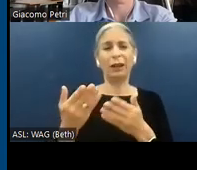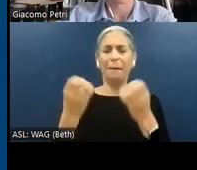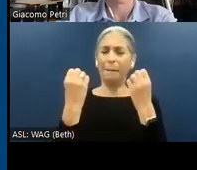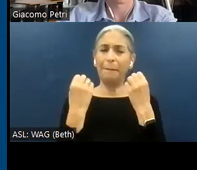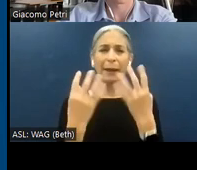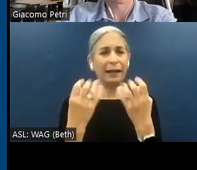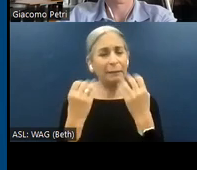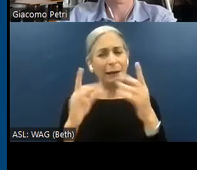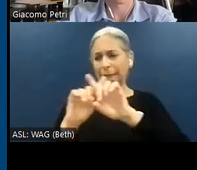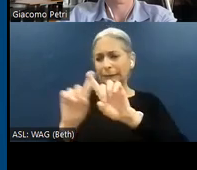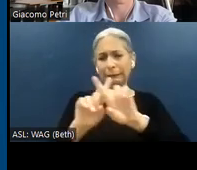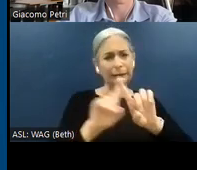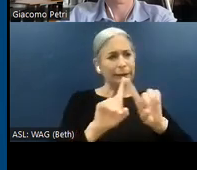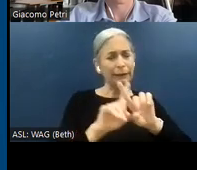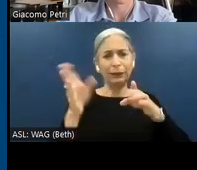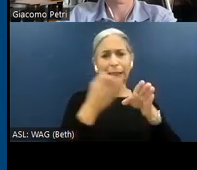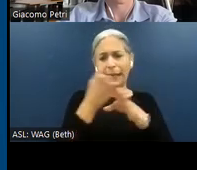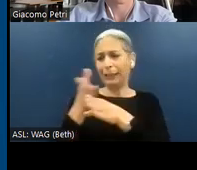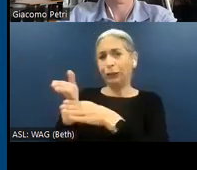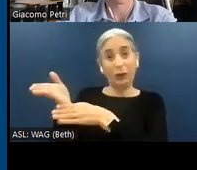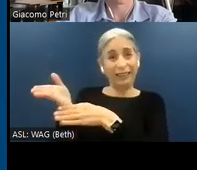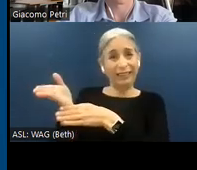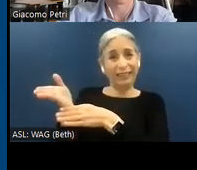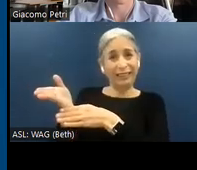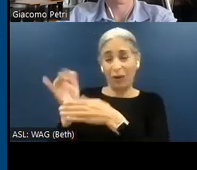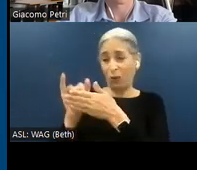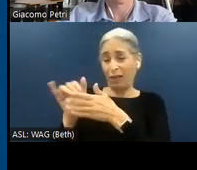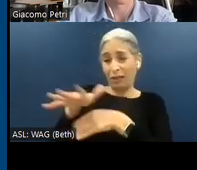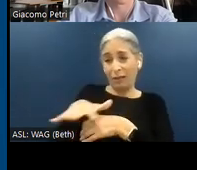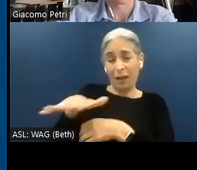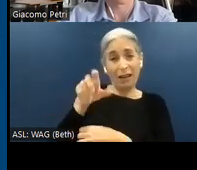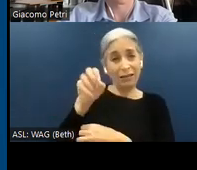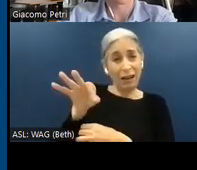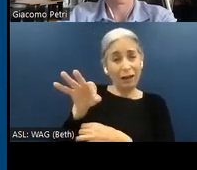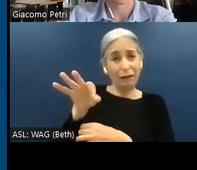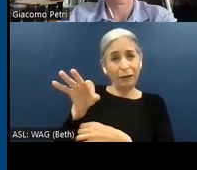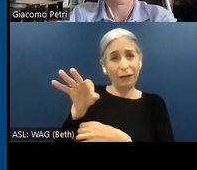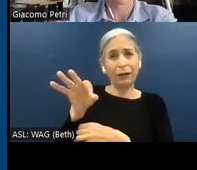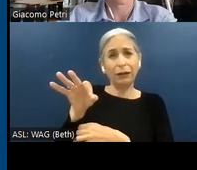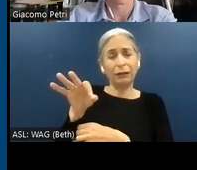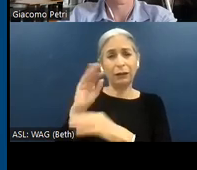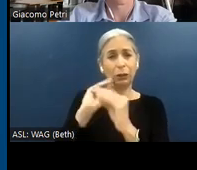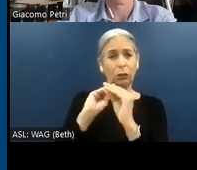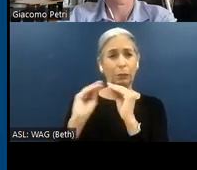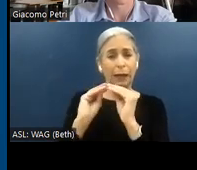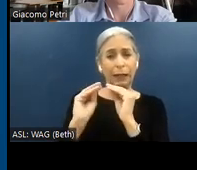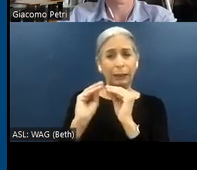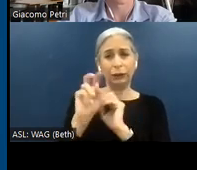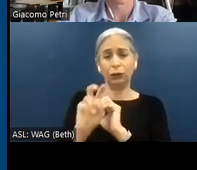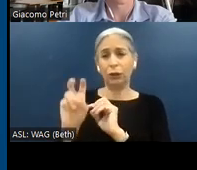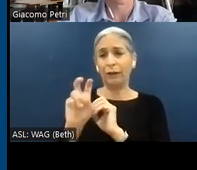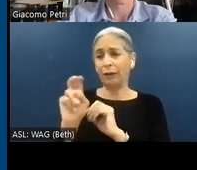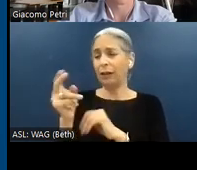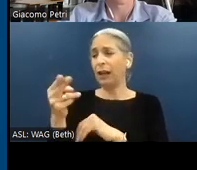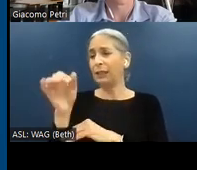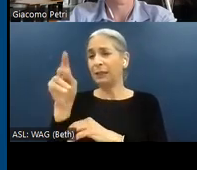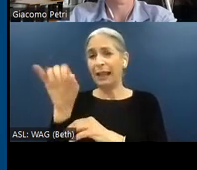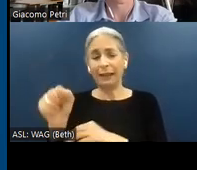different industries in the space of retail, travel and hospitality, technology, education,